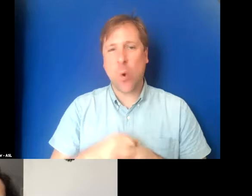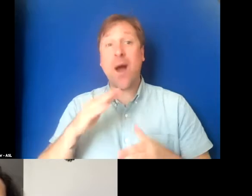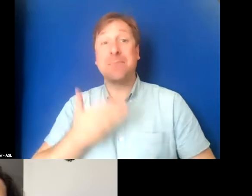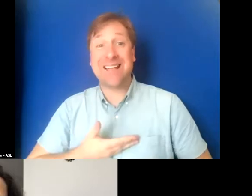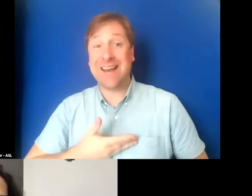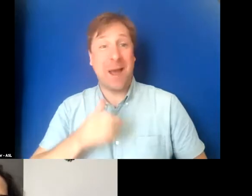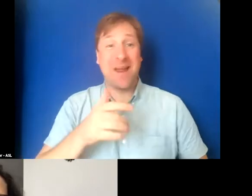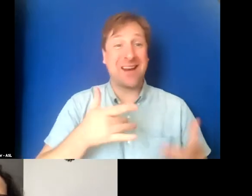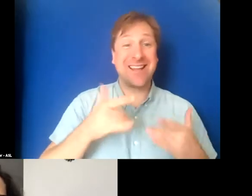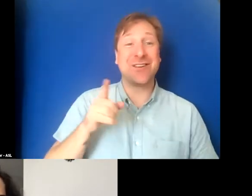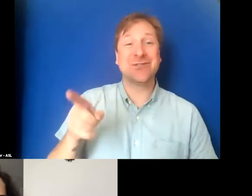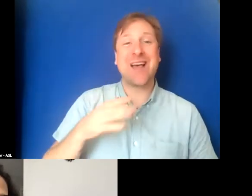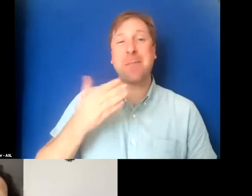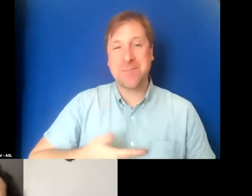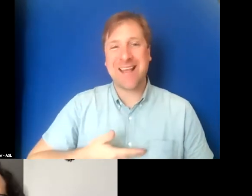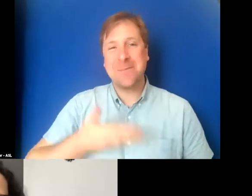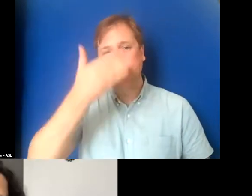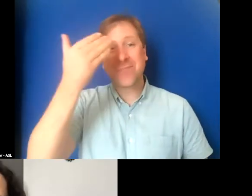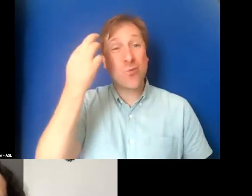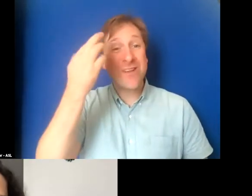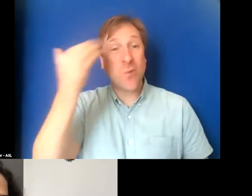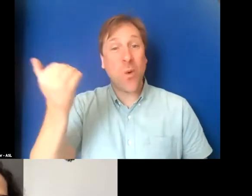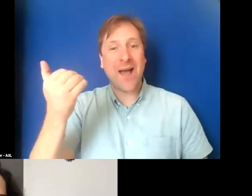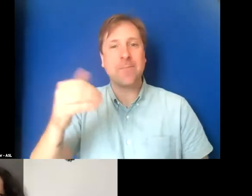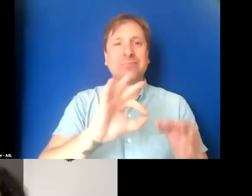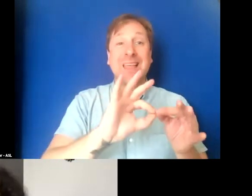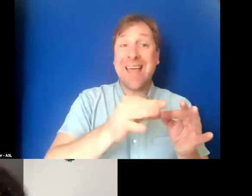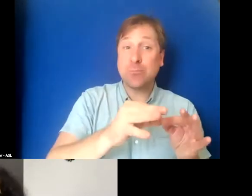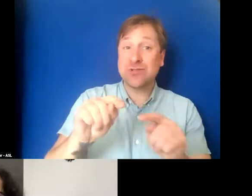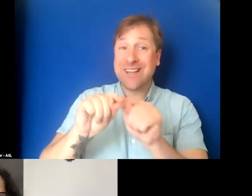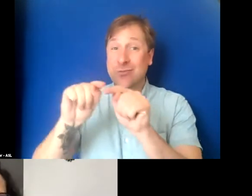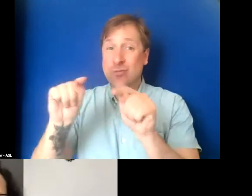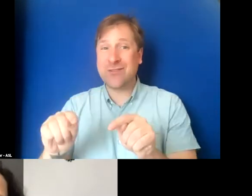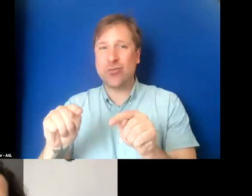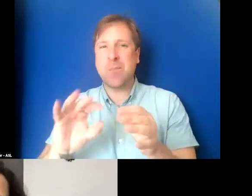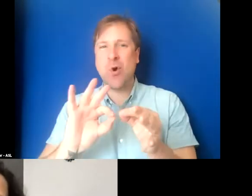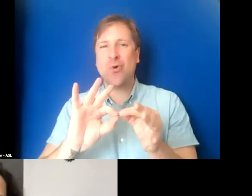Captions and transcripts are essentially a translation. Jade gave a beautiful example